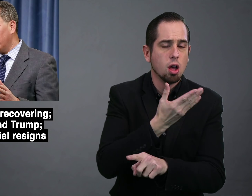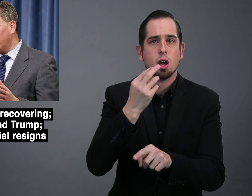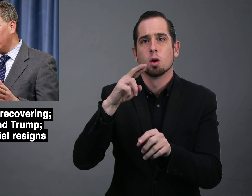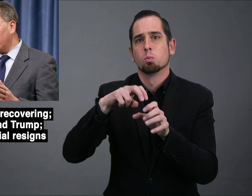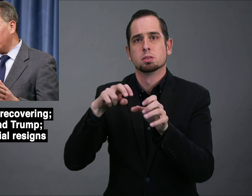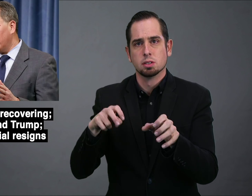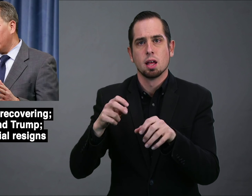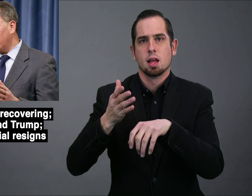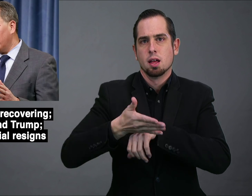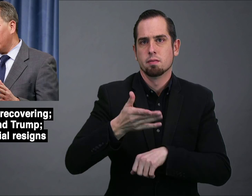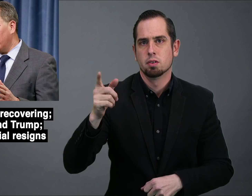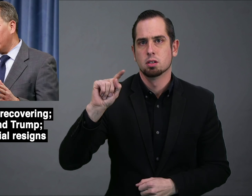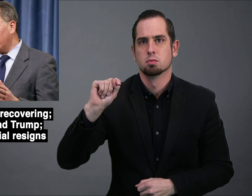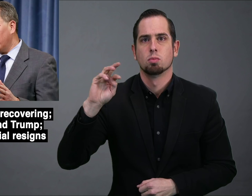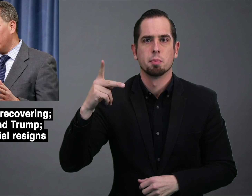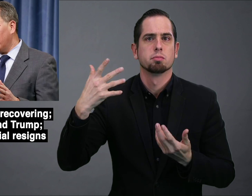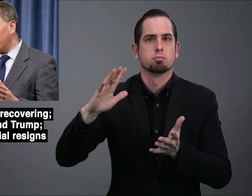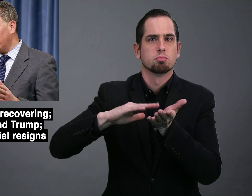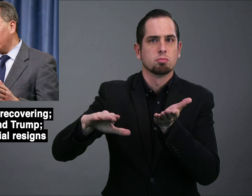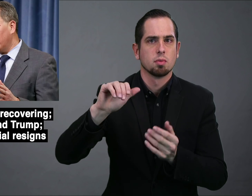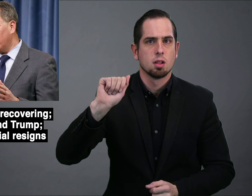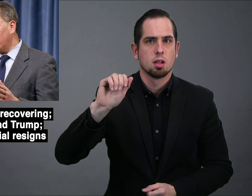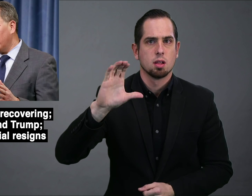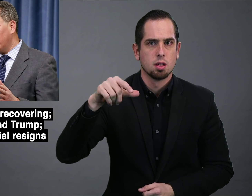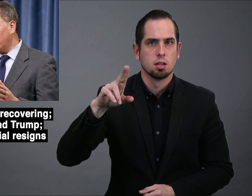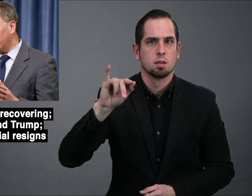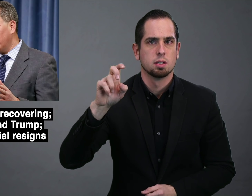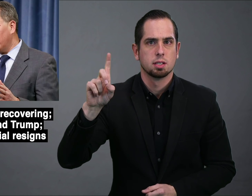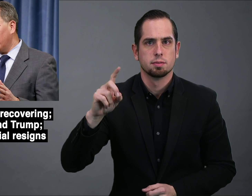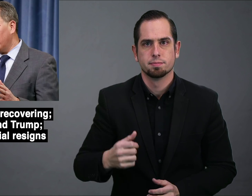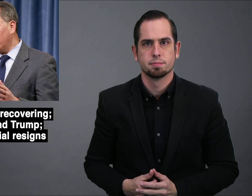been fired or resigned after Trump was acquitted.